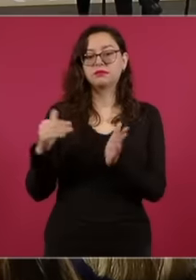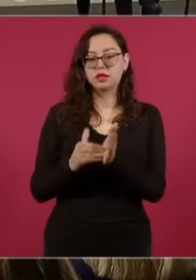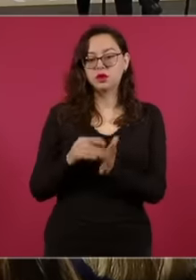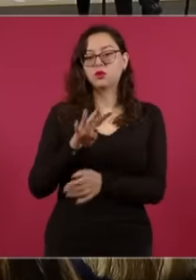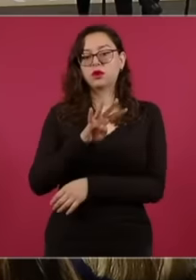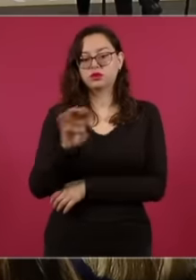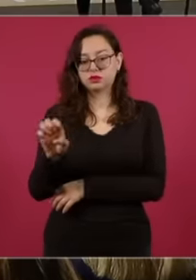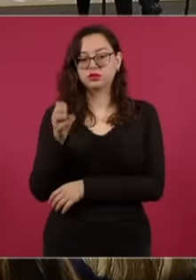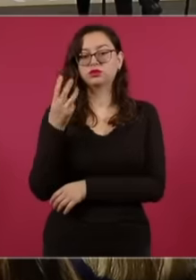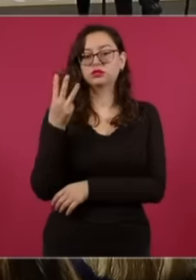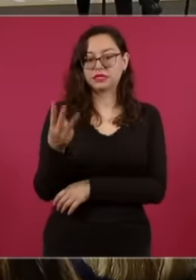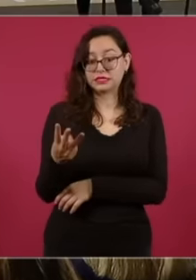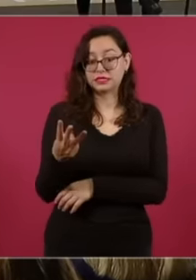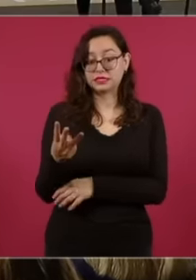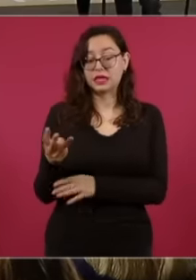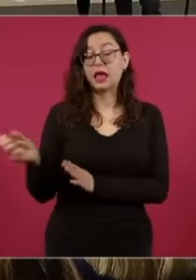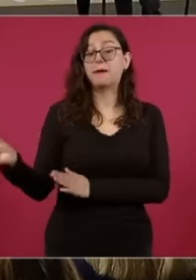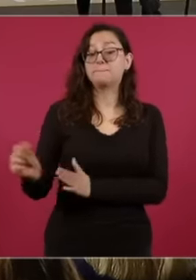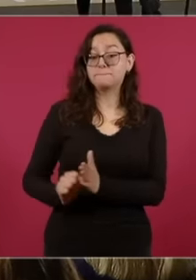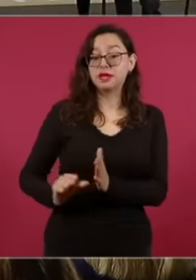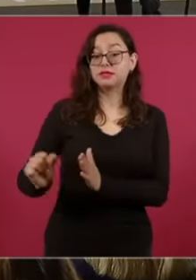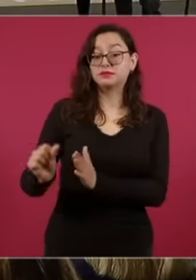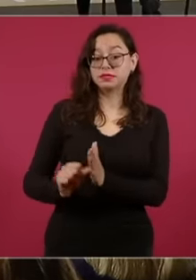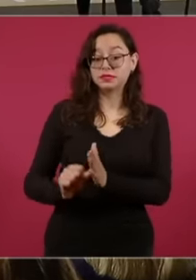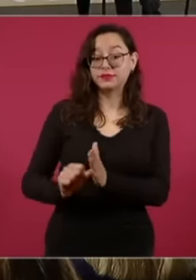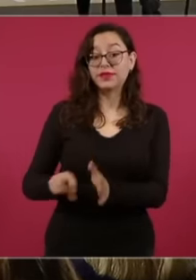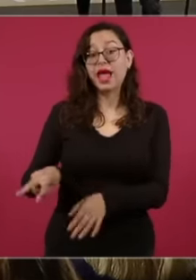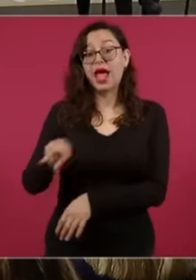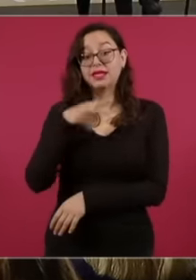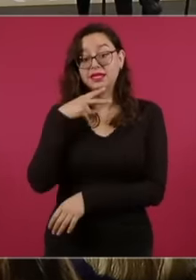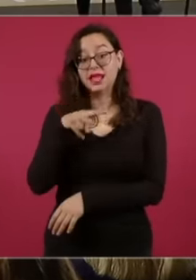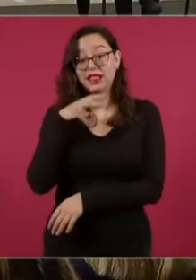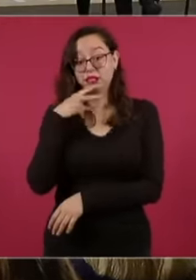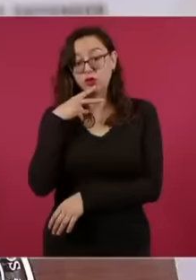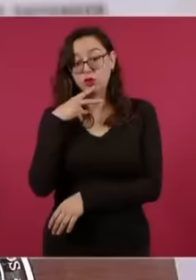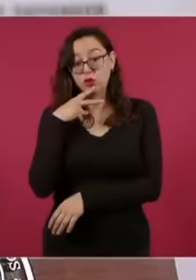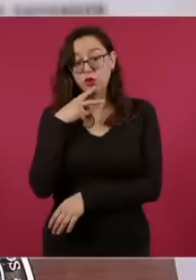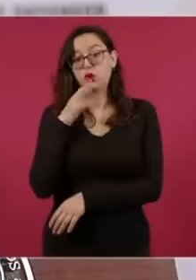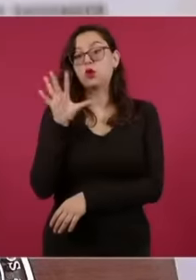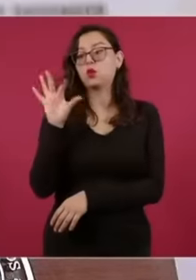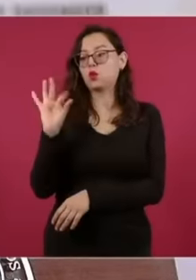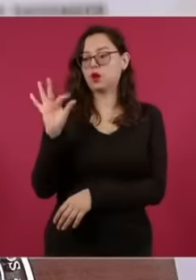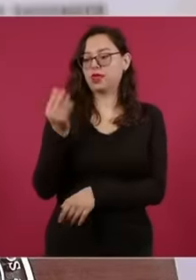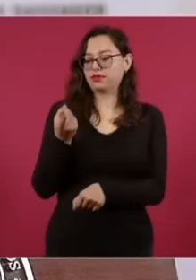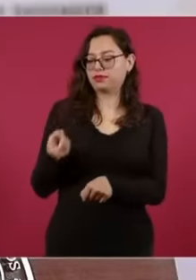monthly bonus more or less it is 40 days for the ministers this is an